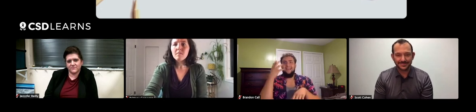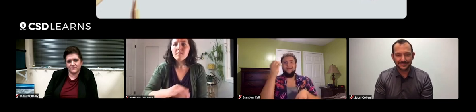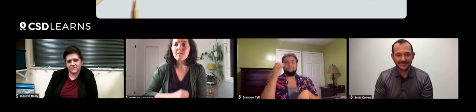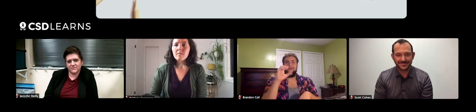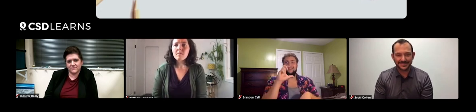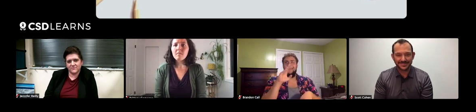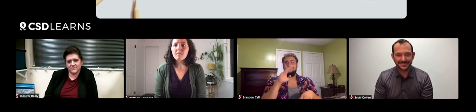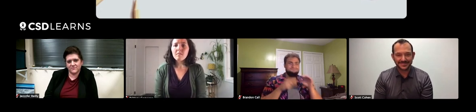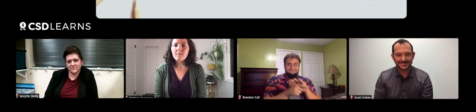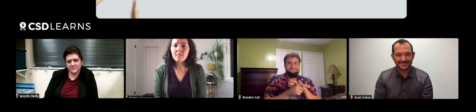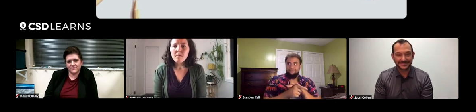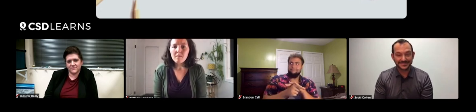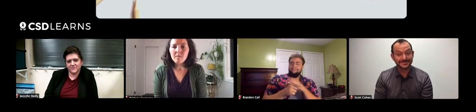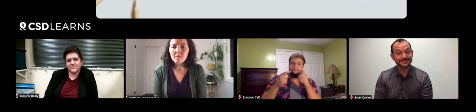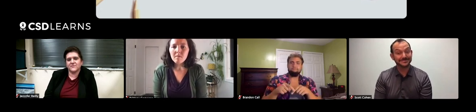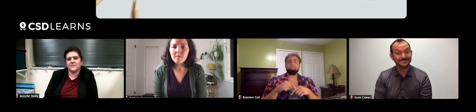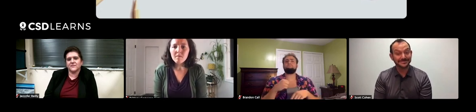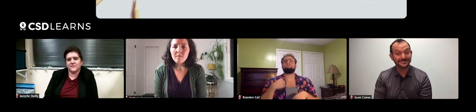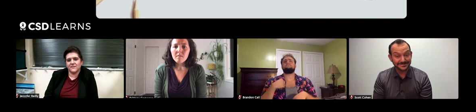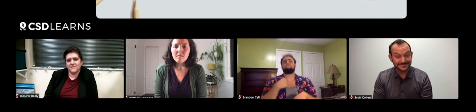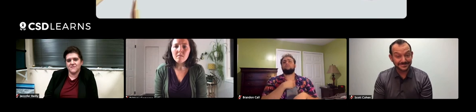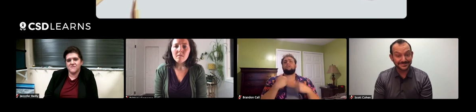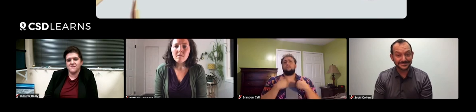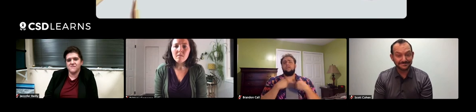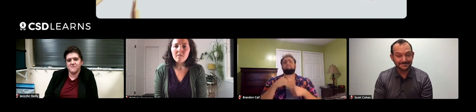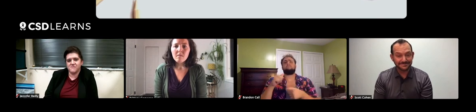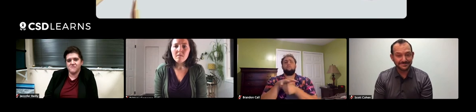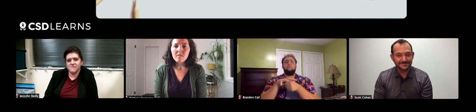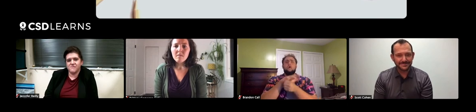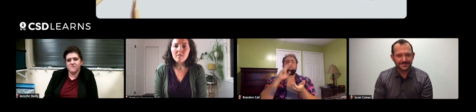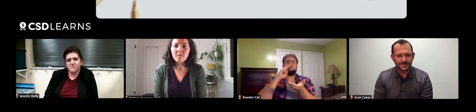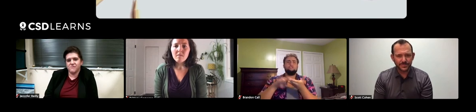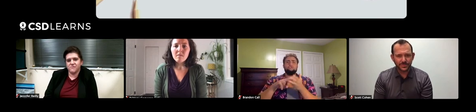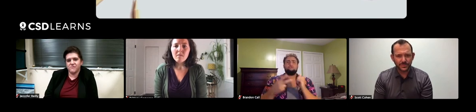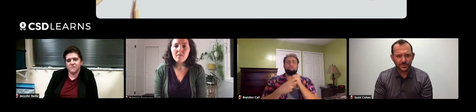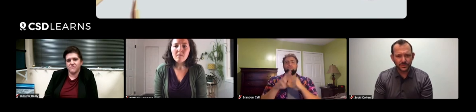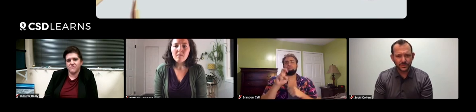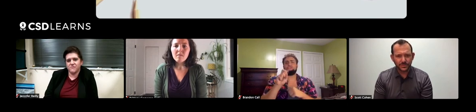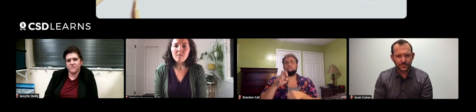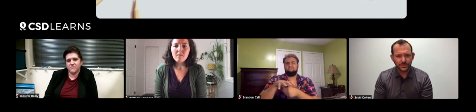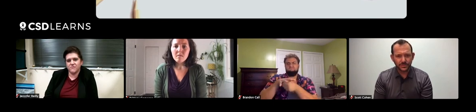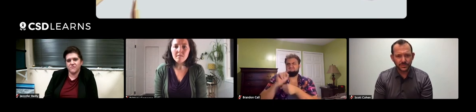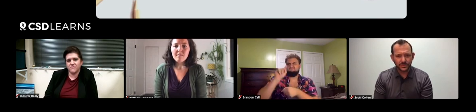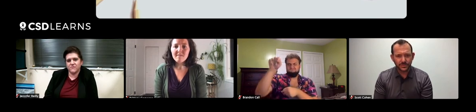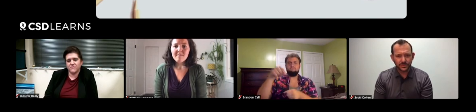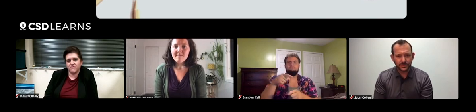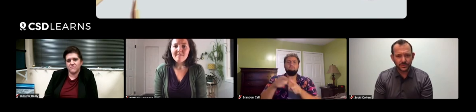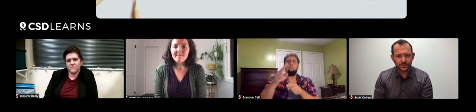while I was doing my Outdoor Club. There is a local research organization nearby